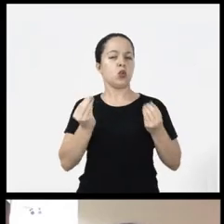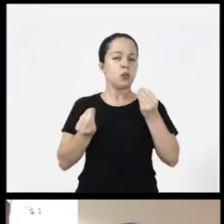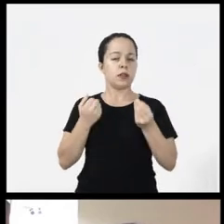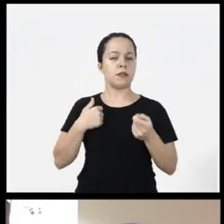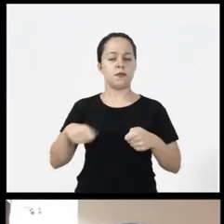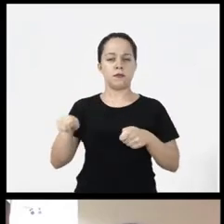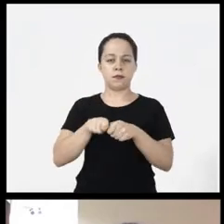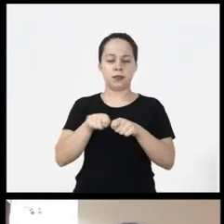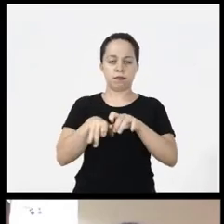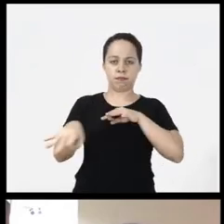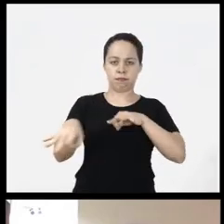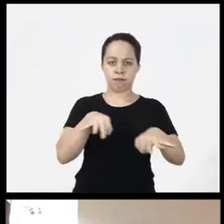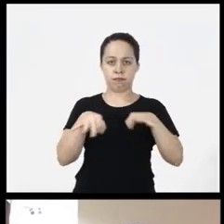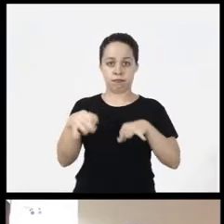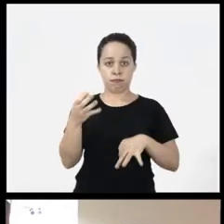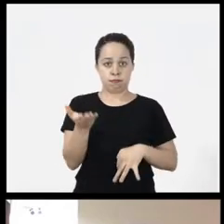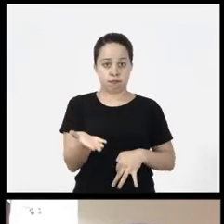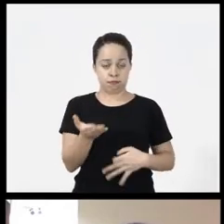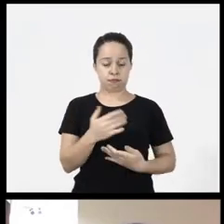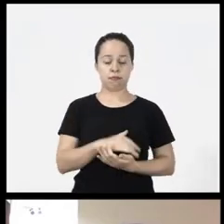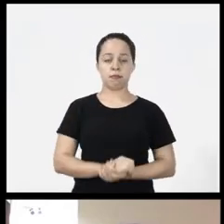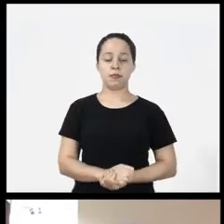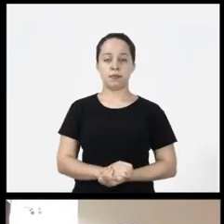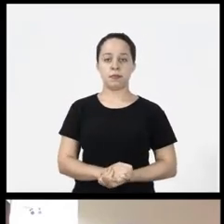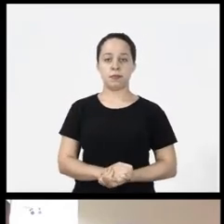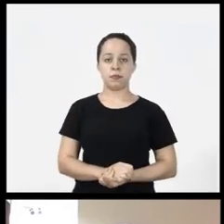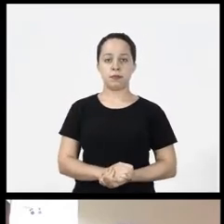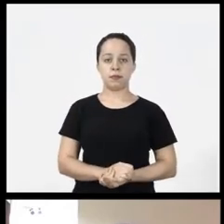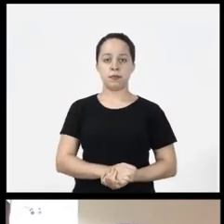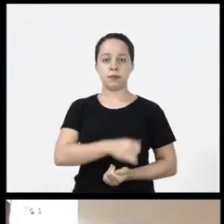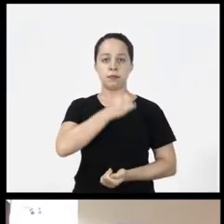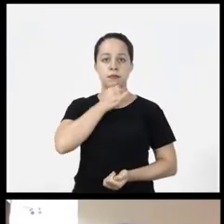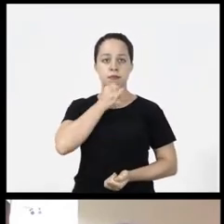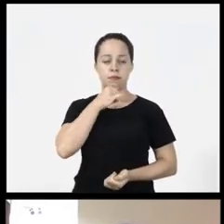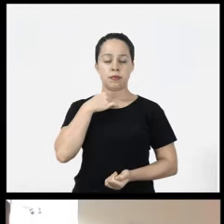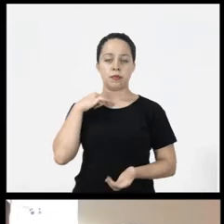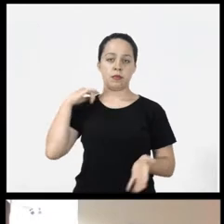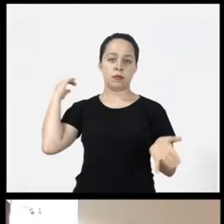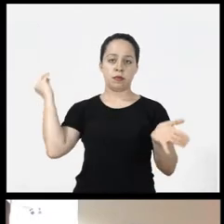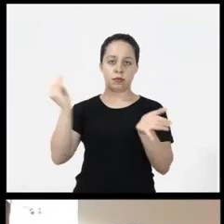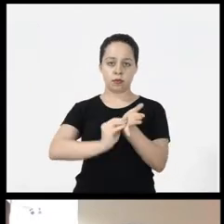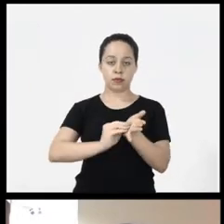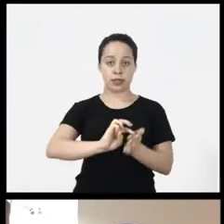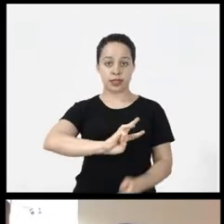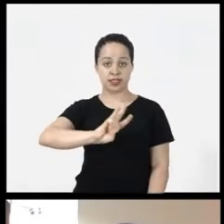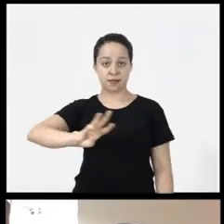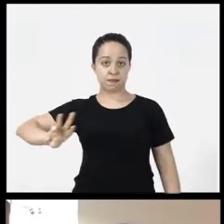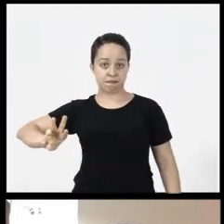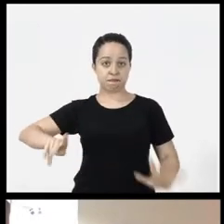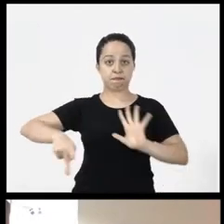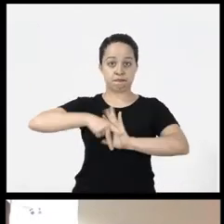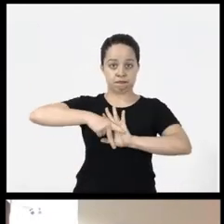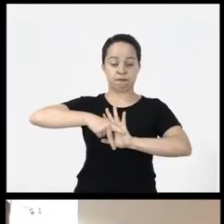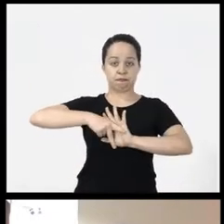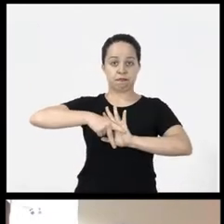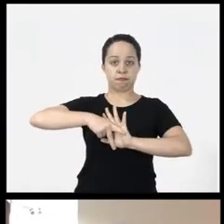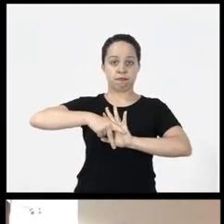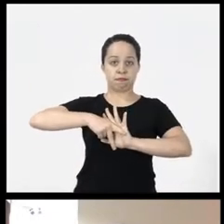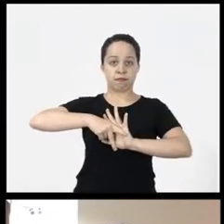by step how I build this trigger so that I also put the website one of the